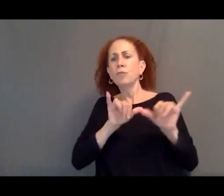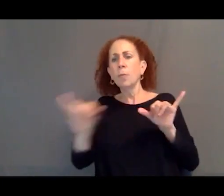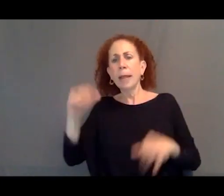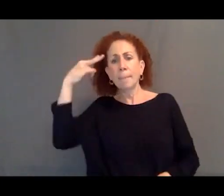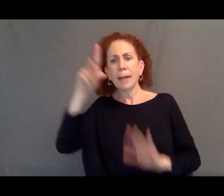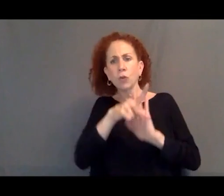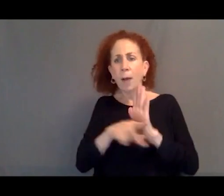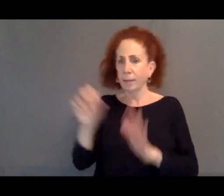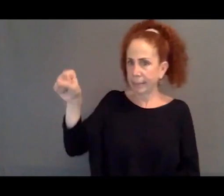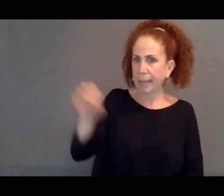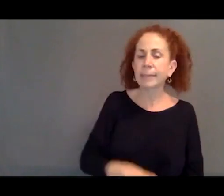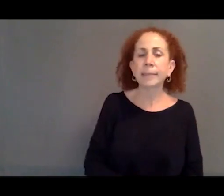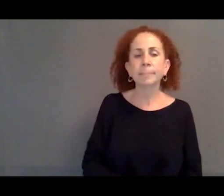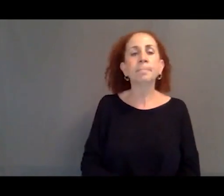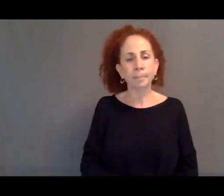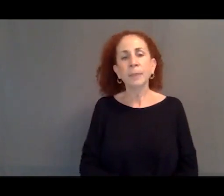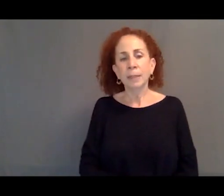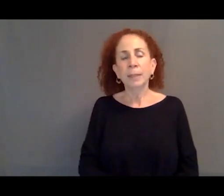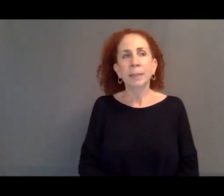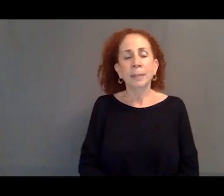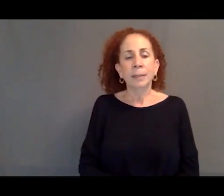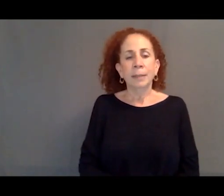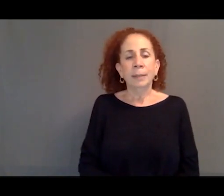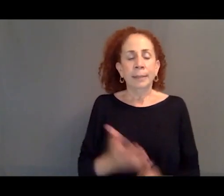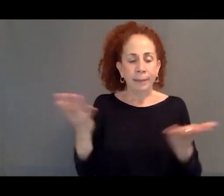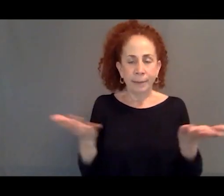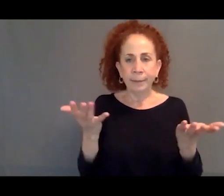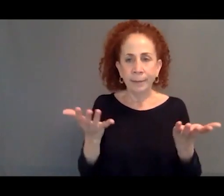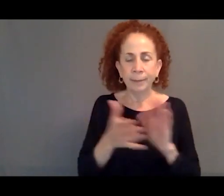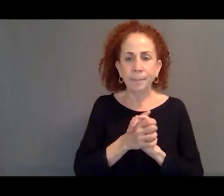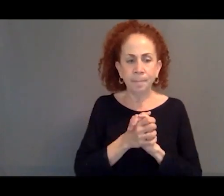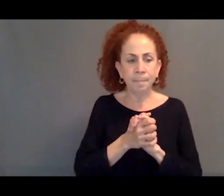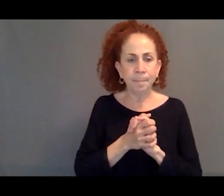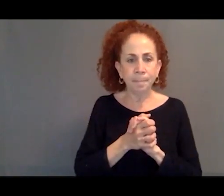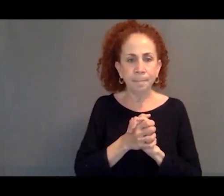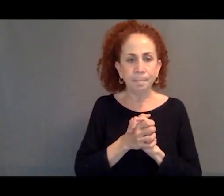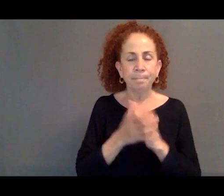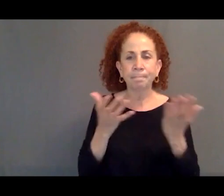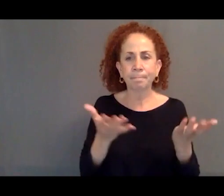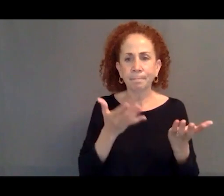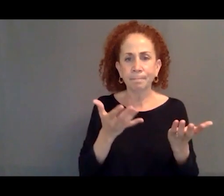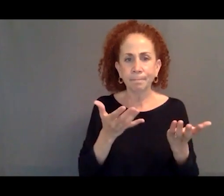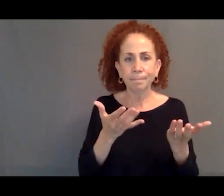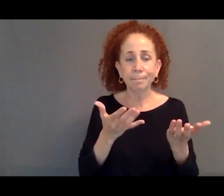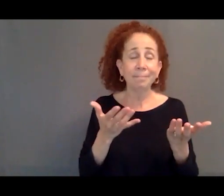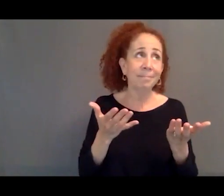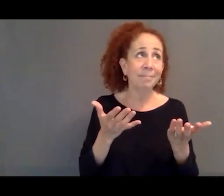Yes. So I want to say the terrible thing.